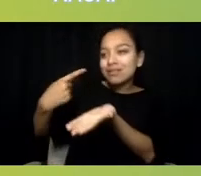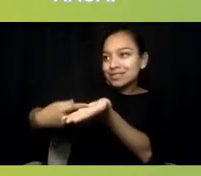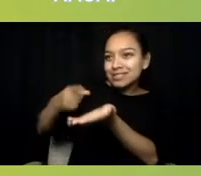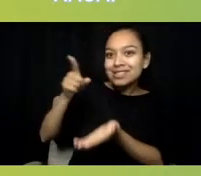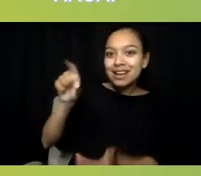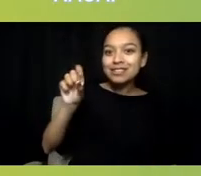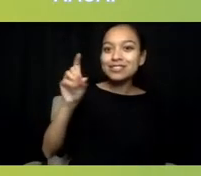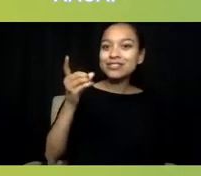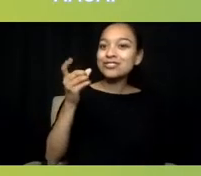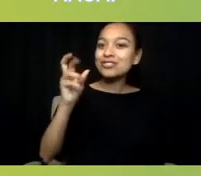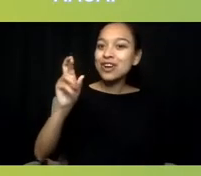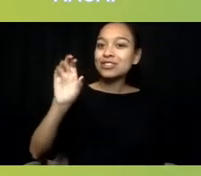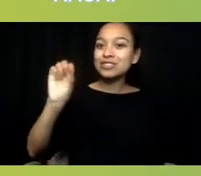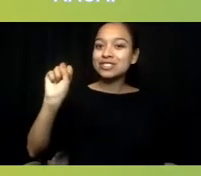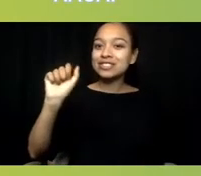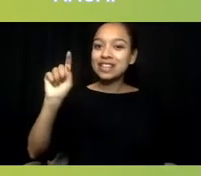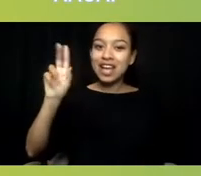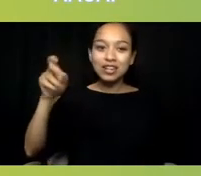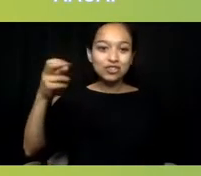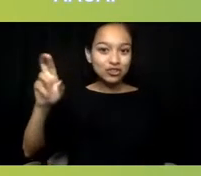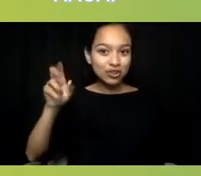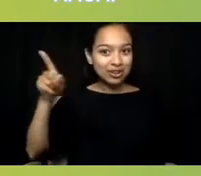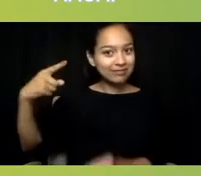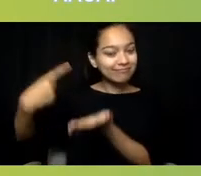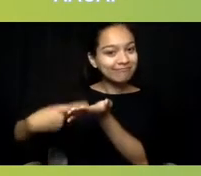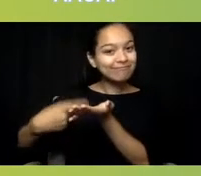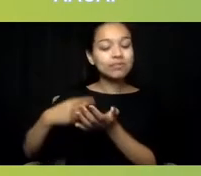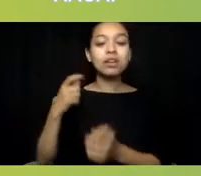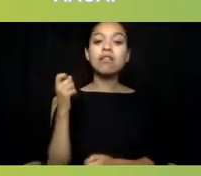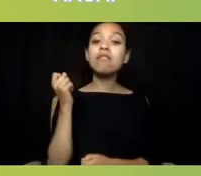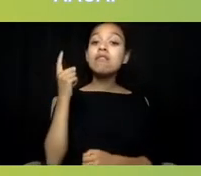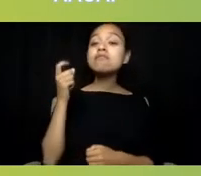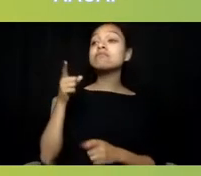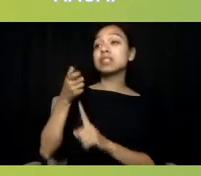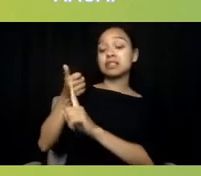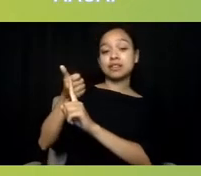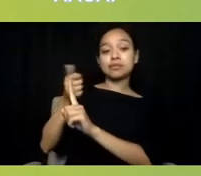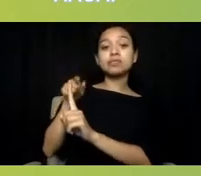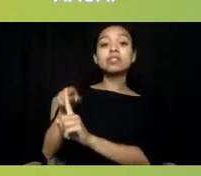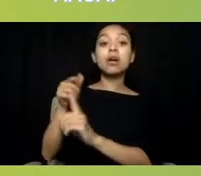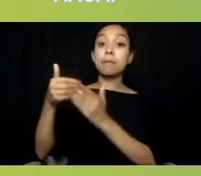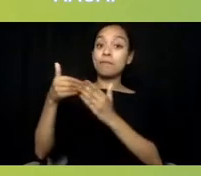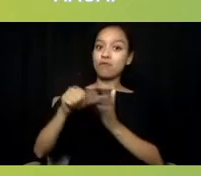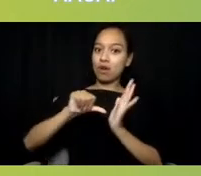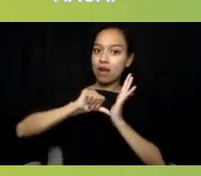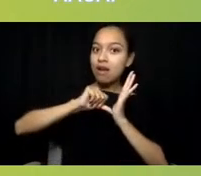because Dr. Satcher himself, before he emphasized inequities